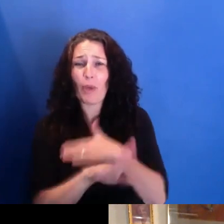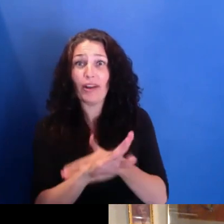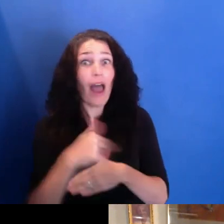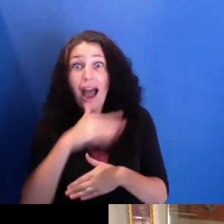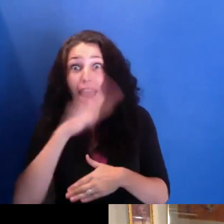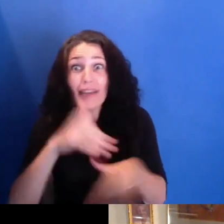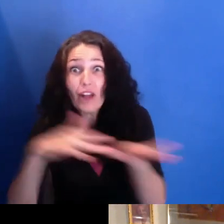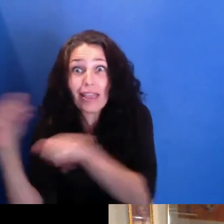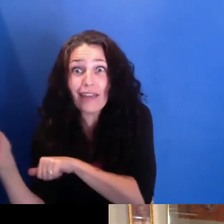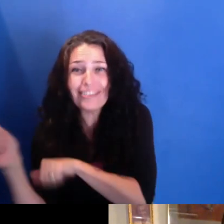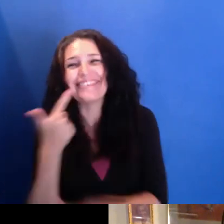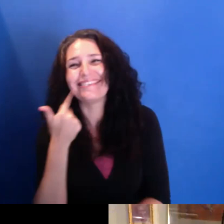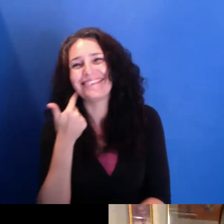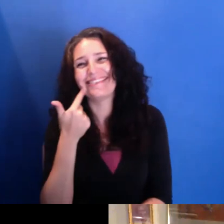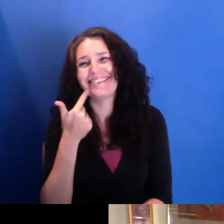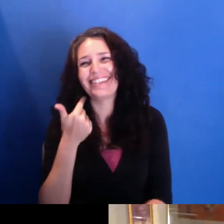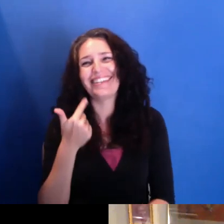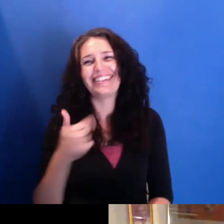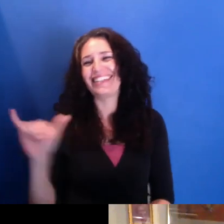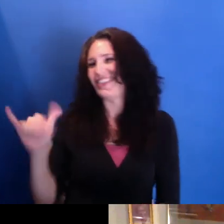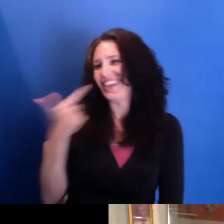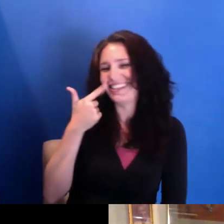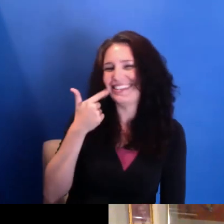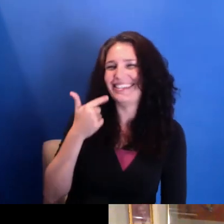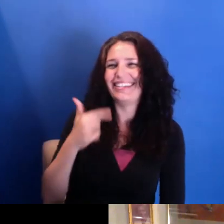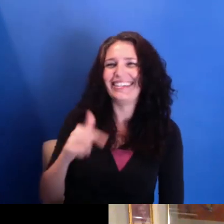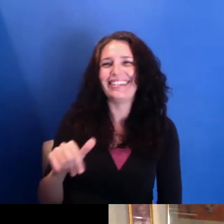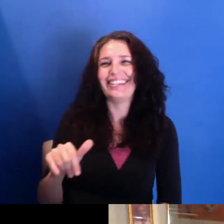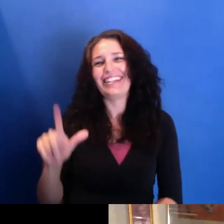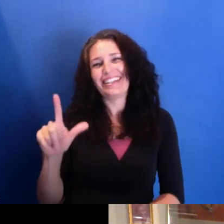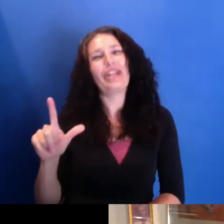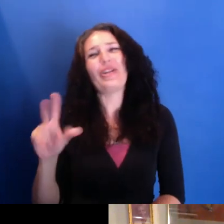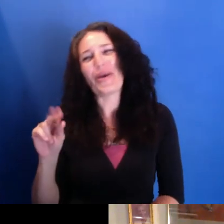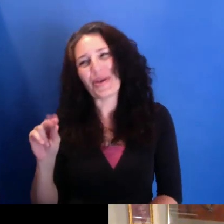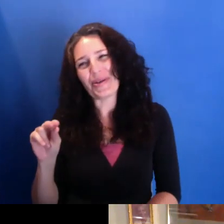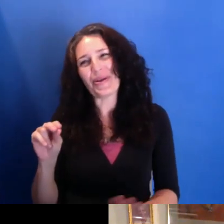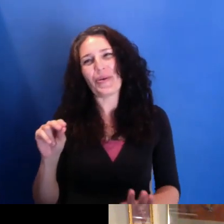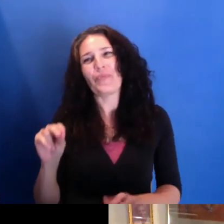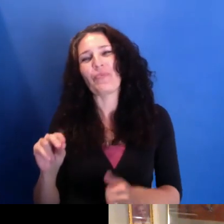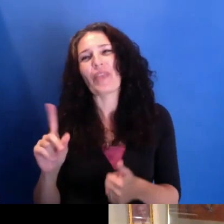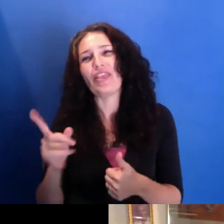No, but I have. But, you know, the-- actually the first board chair of Scribe